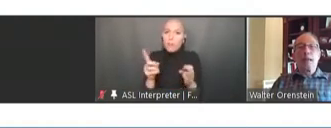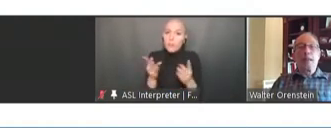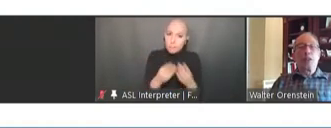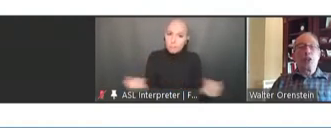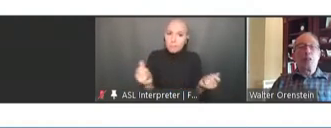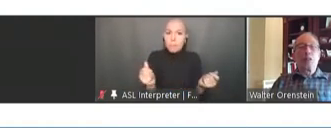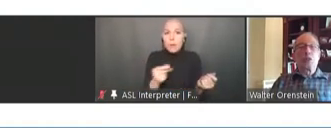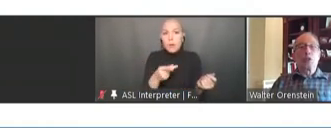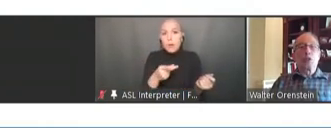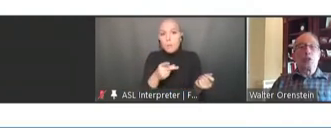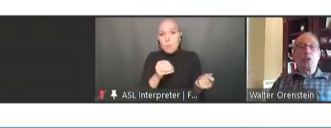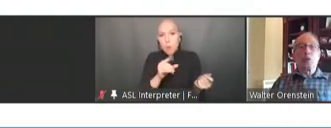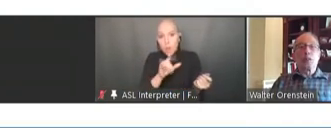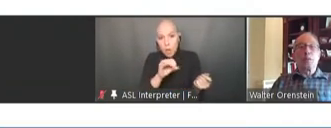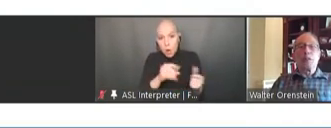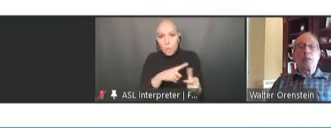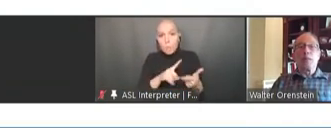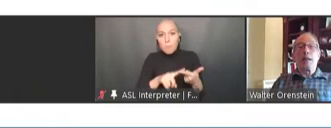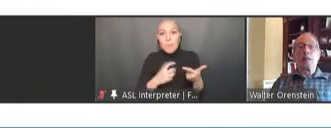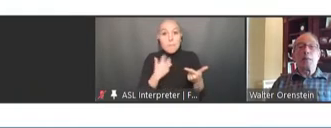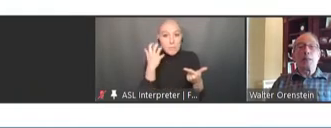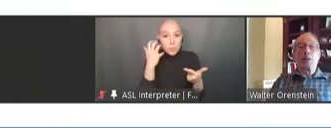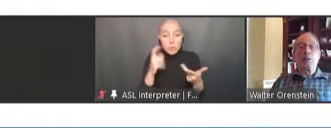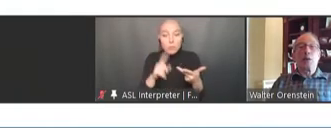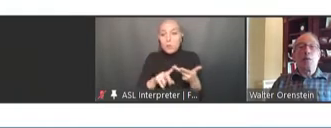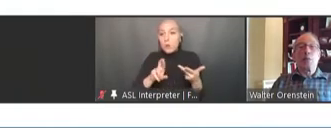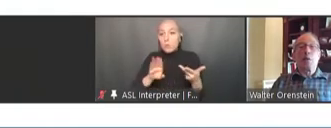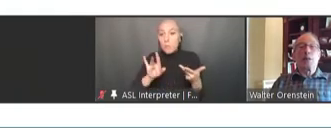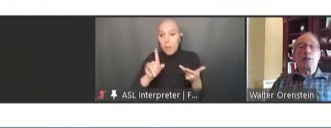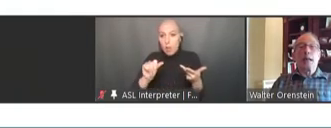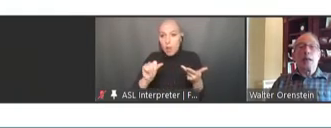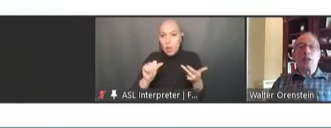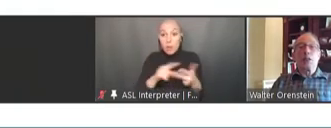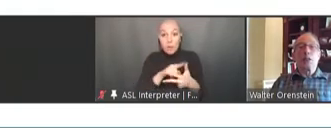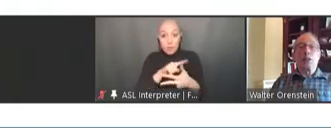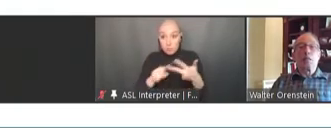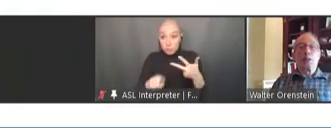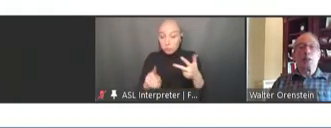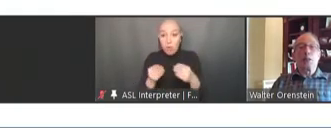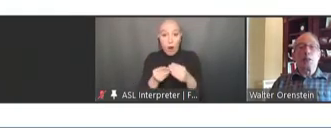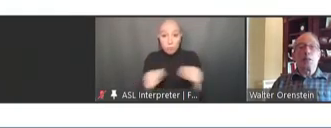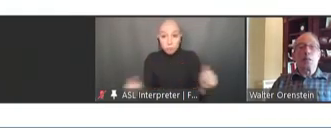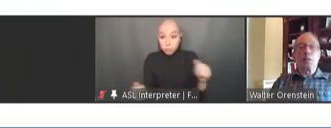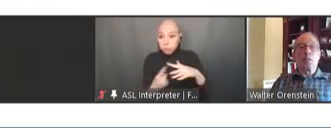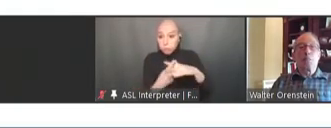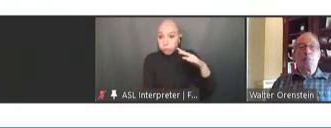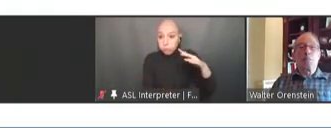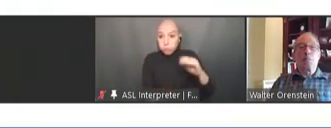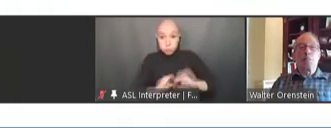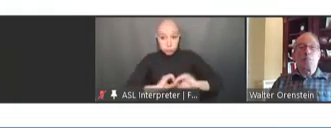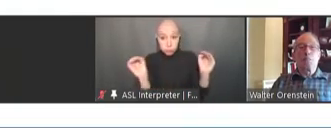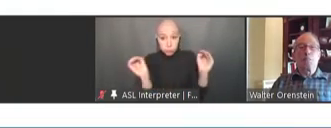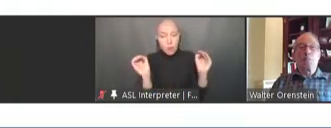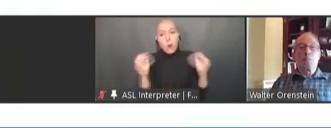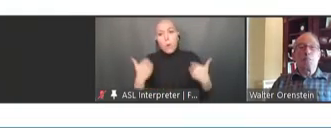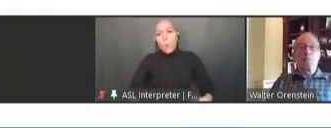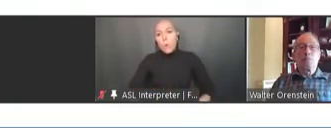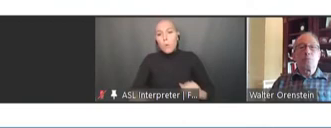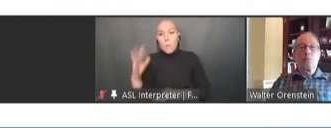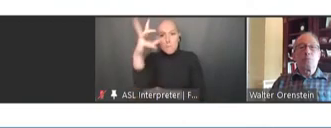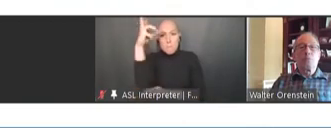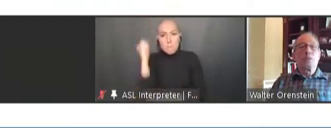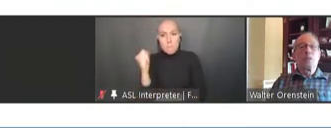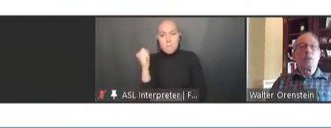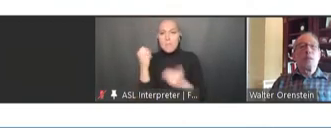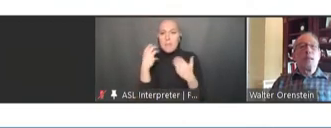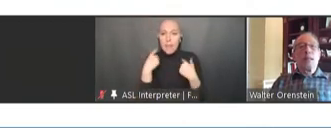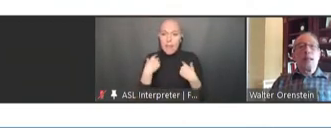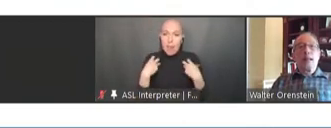And achieving those goals would be a monumental public health achievement. Next slide, please.